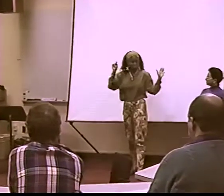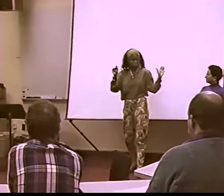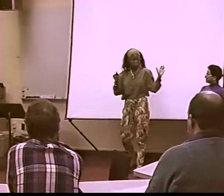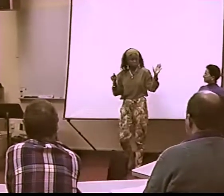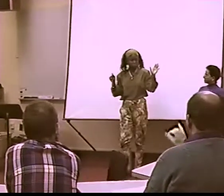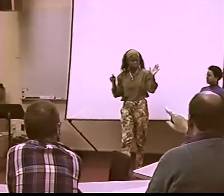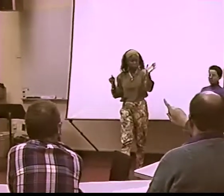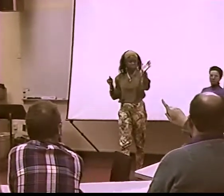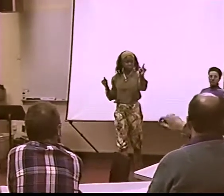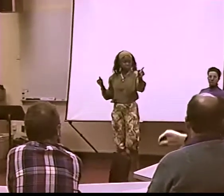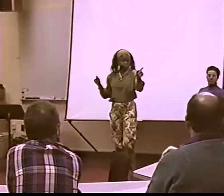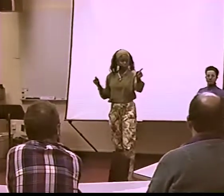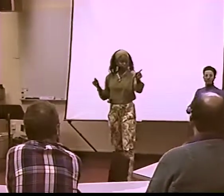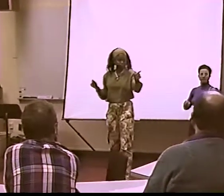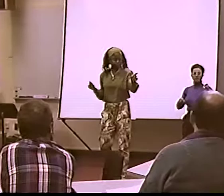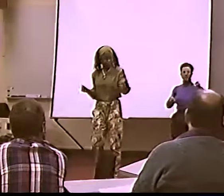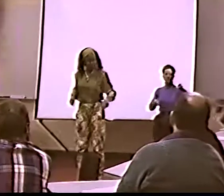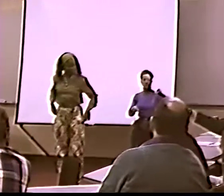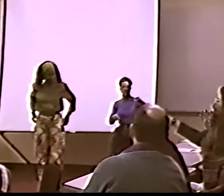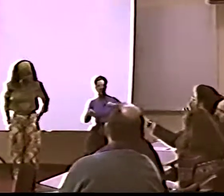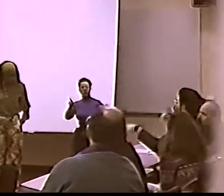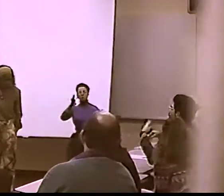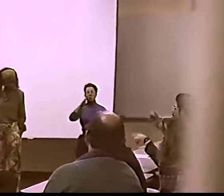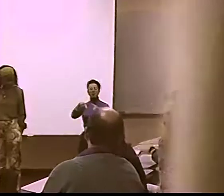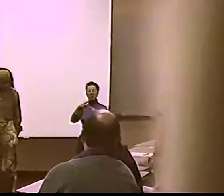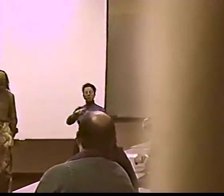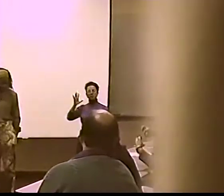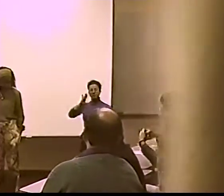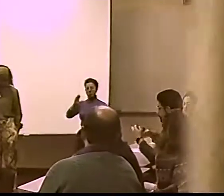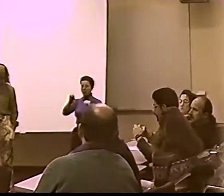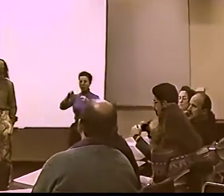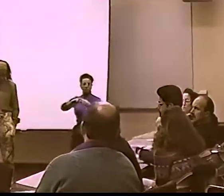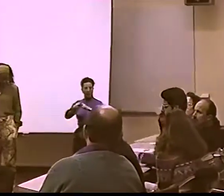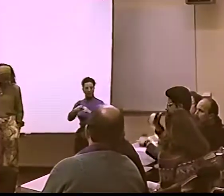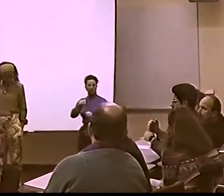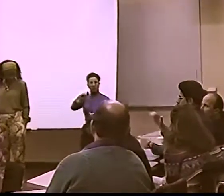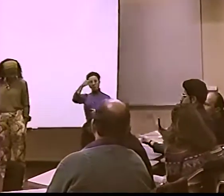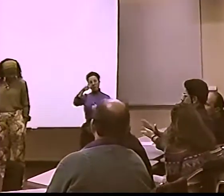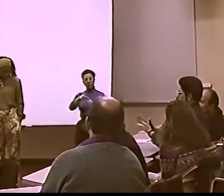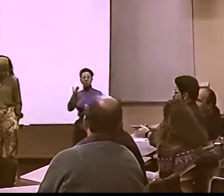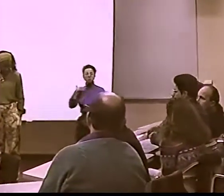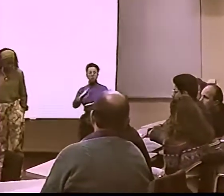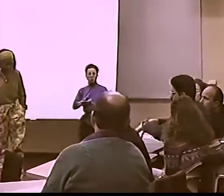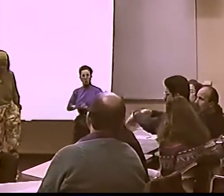IT DOESN'T MATTER, REALLY, WHO YOU ARE-- DEAF, BLACK, HEARING, WHITE. DOESN'T MATTER. I'D JUST ASK HIM A QUESTION.